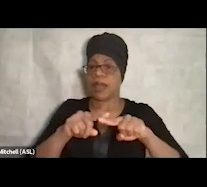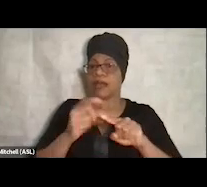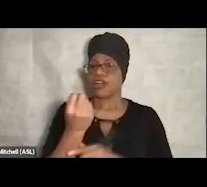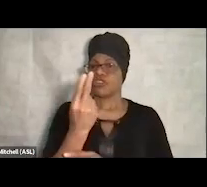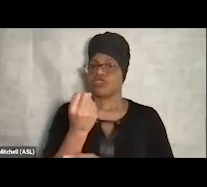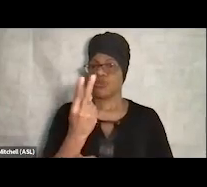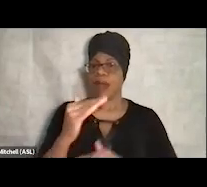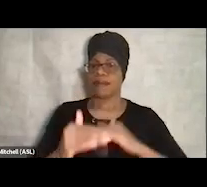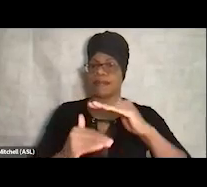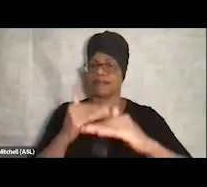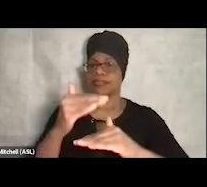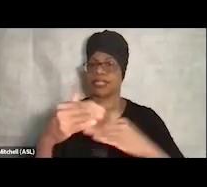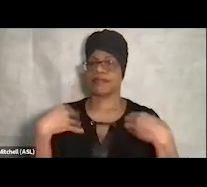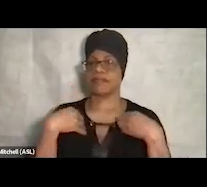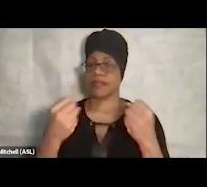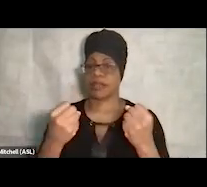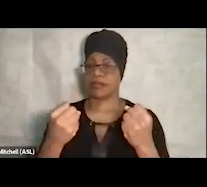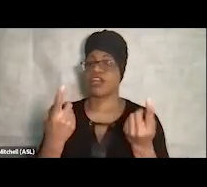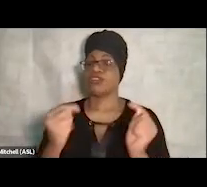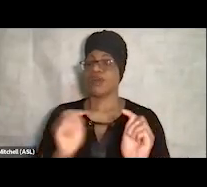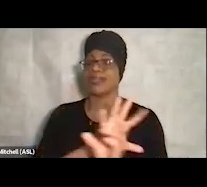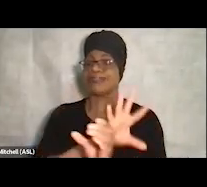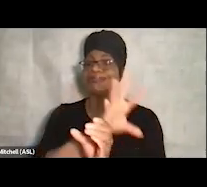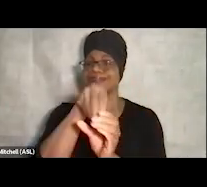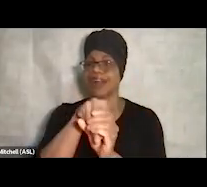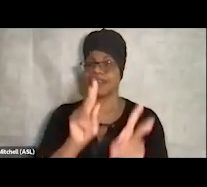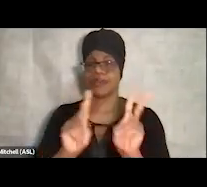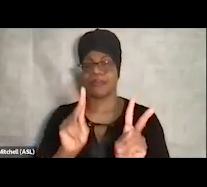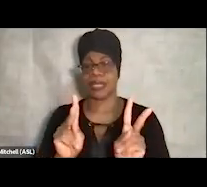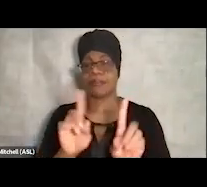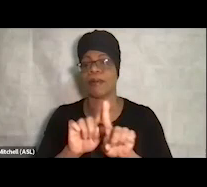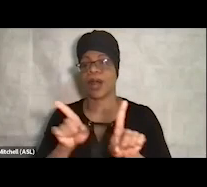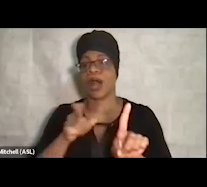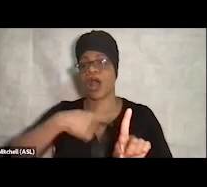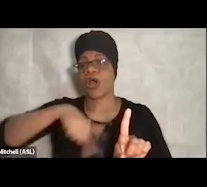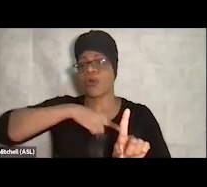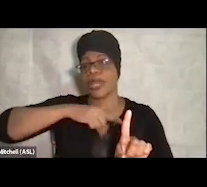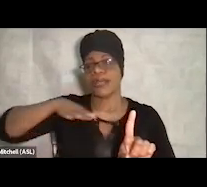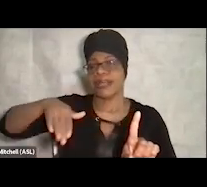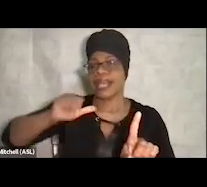but trying to engage people. And we haven't been having anybody drop in yet,